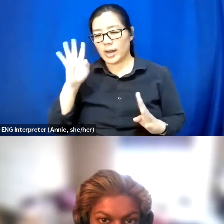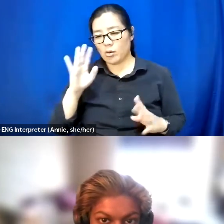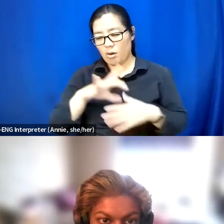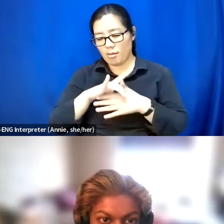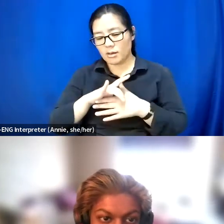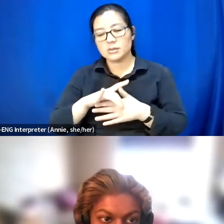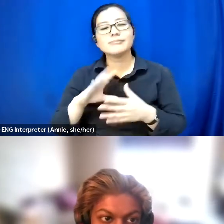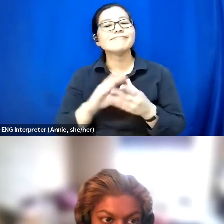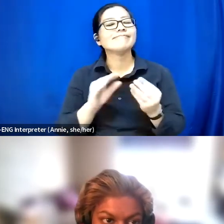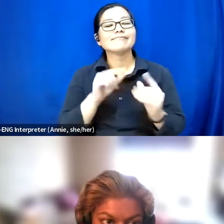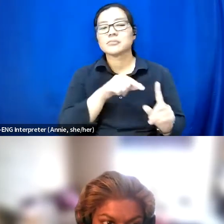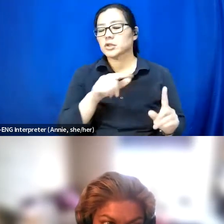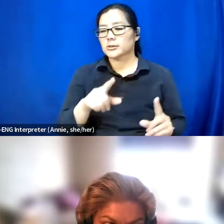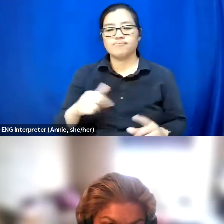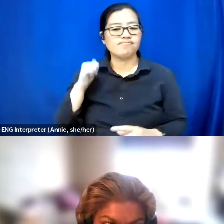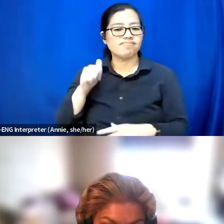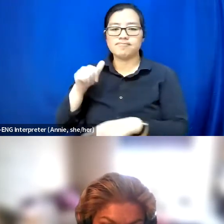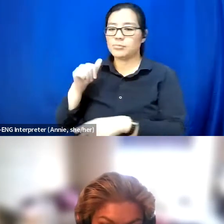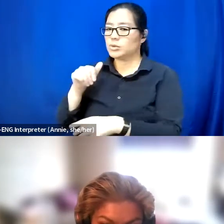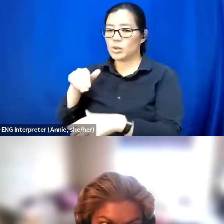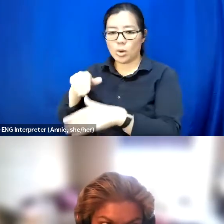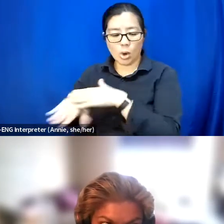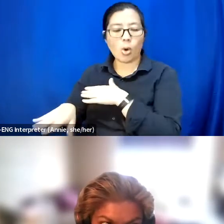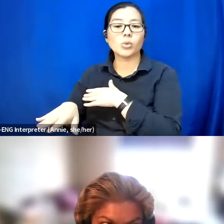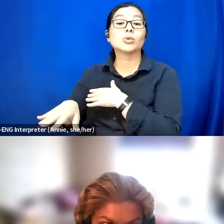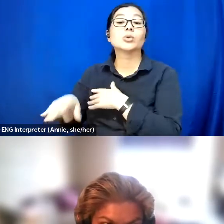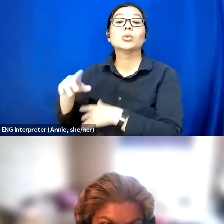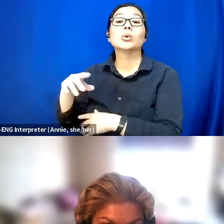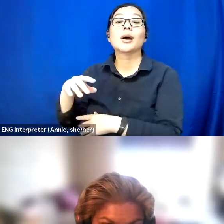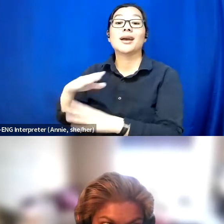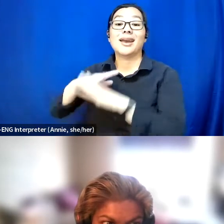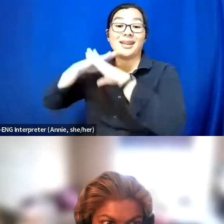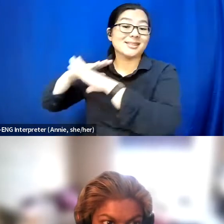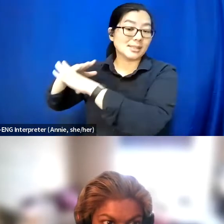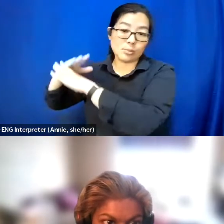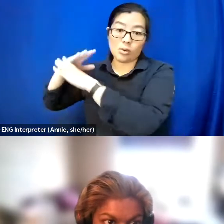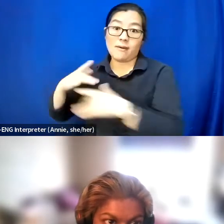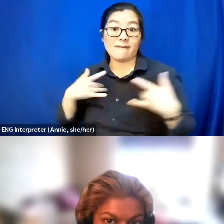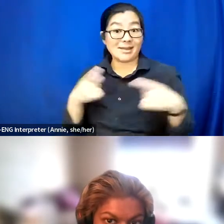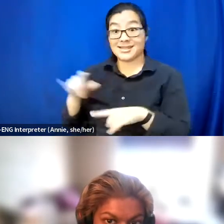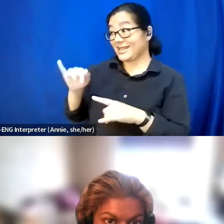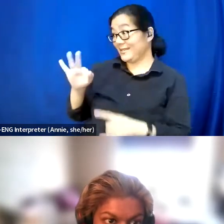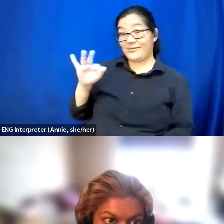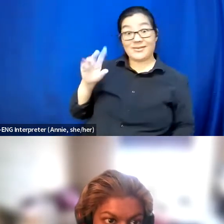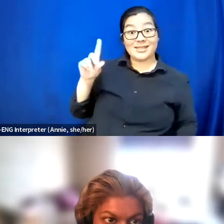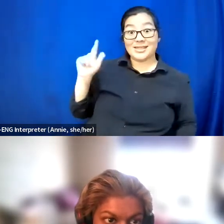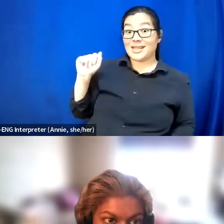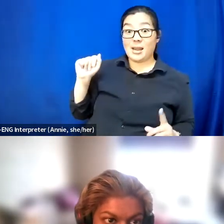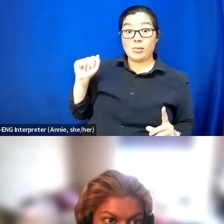to inaccessible events if the disabled community wouldn't be able to go, even if it's accessible for her.